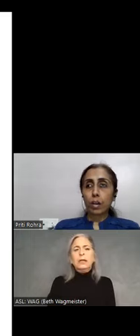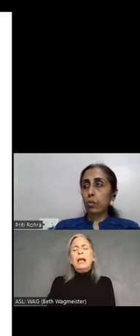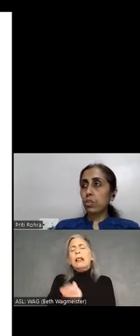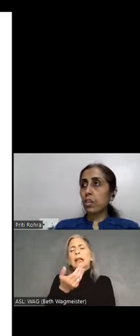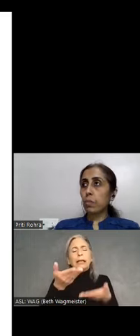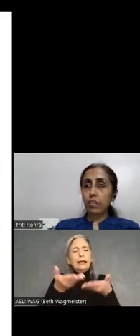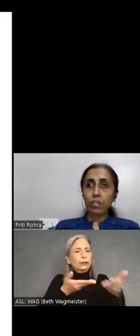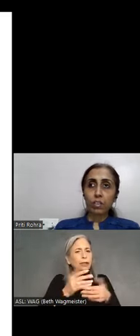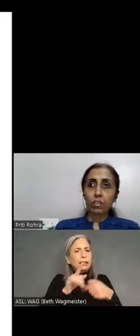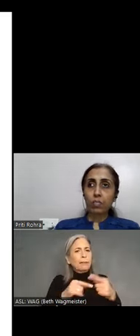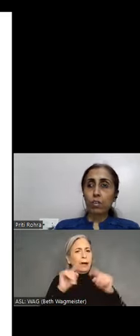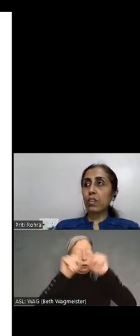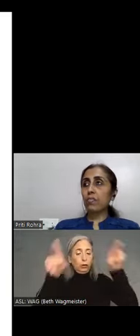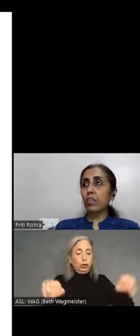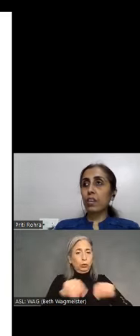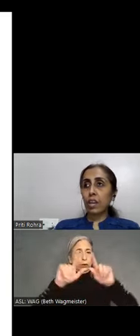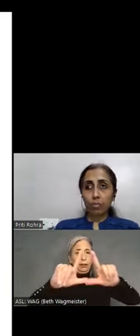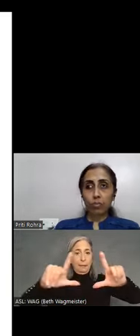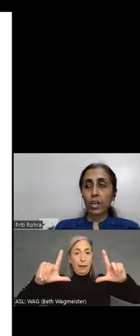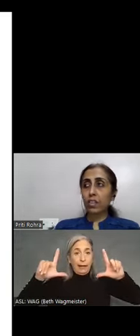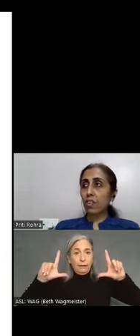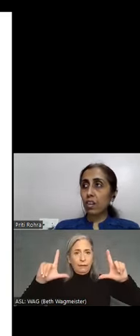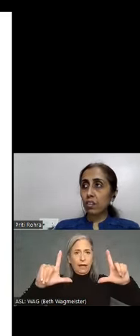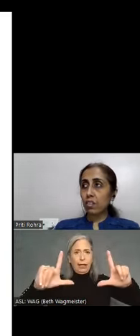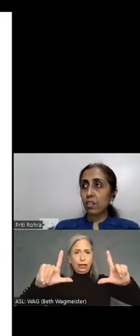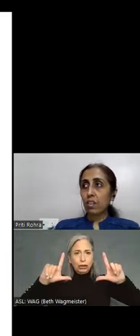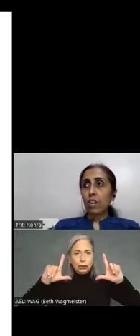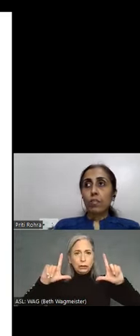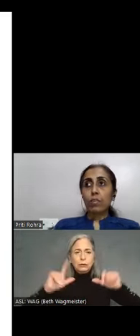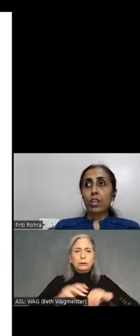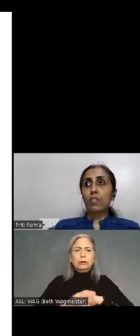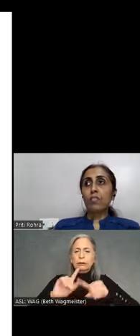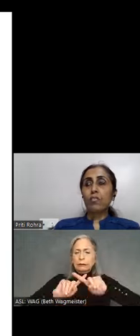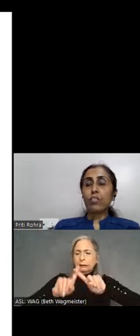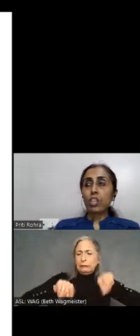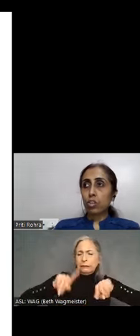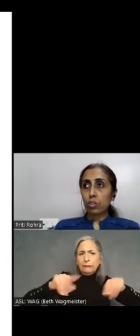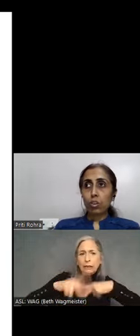screen magnifiers. What are the different types of magnifiers. What are the different features